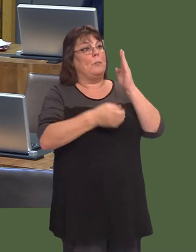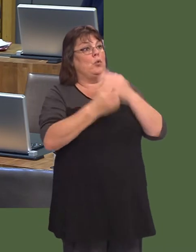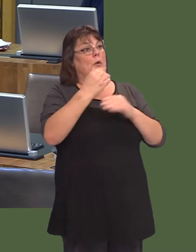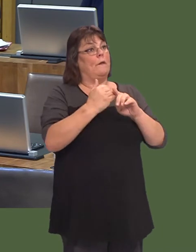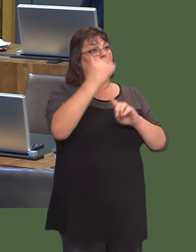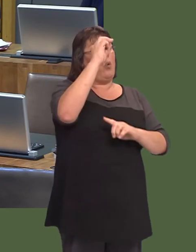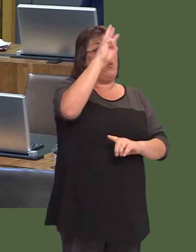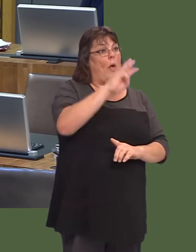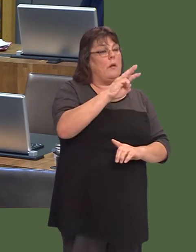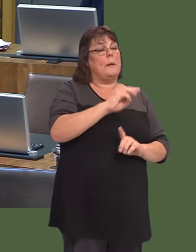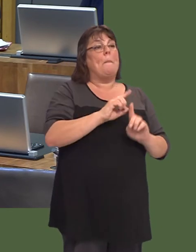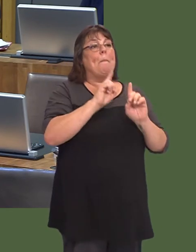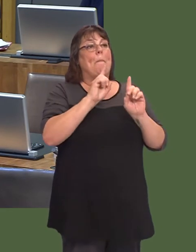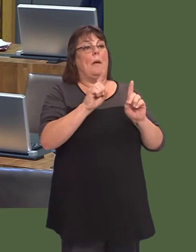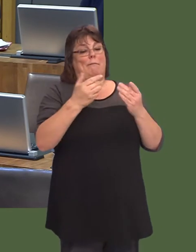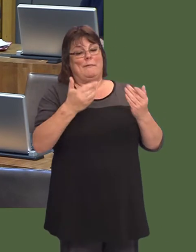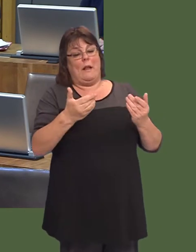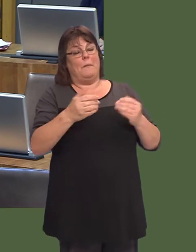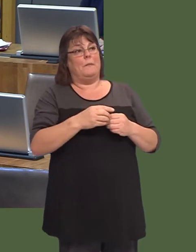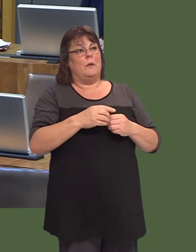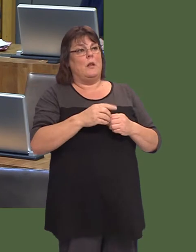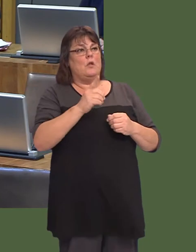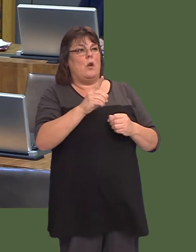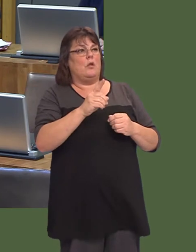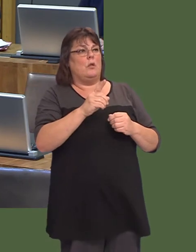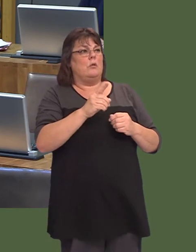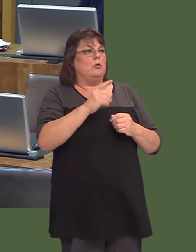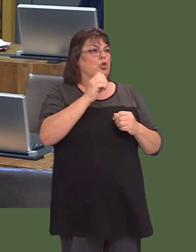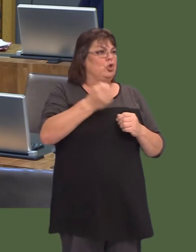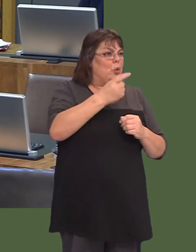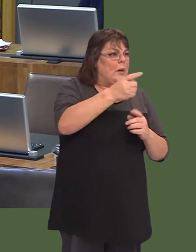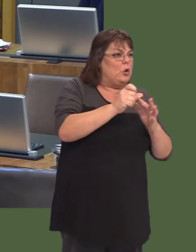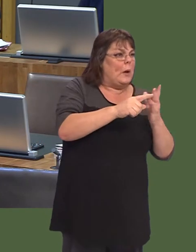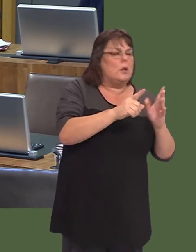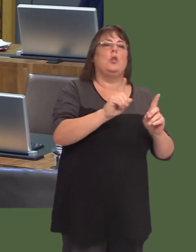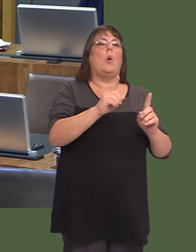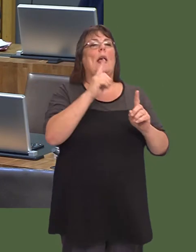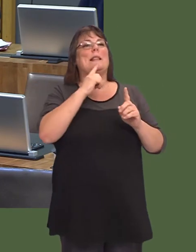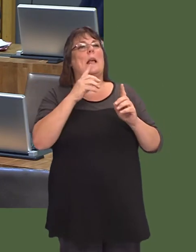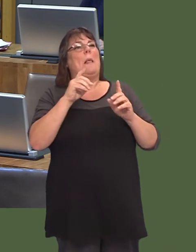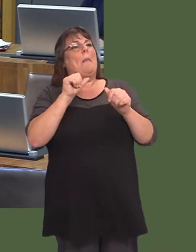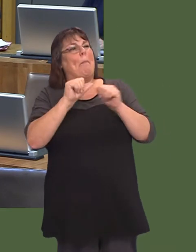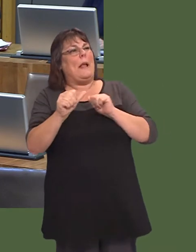I donít dispute what the Member for Arfon has said. Itís a question now of not, ëDo we do it?í but ëWhat is the most effective way of doing